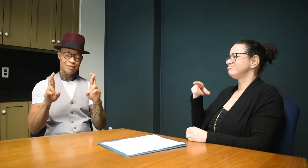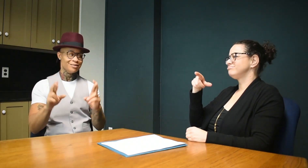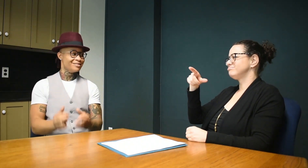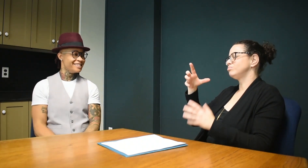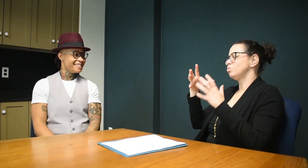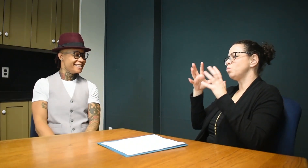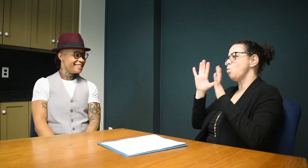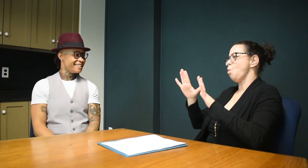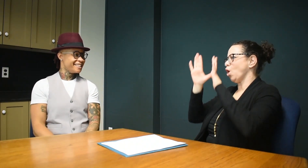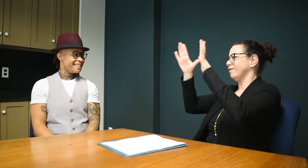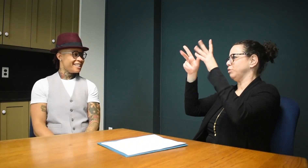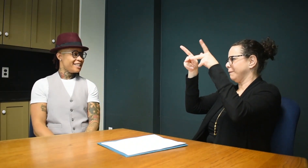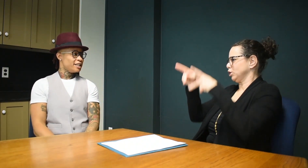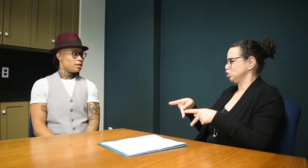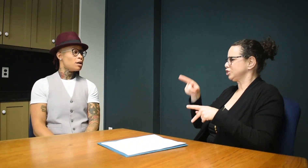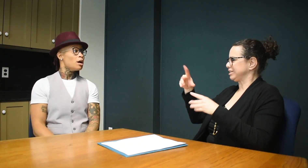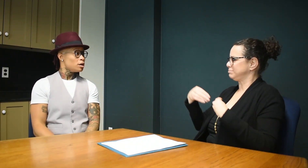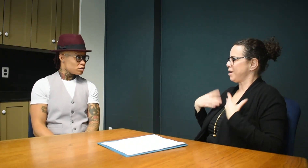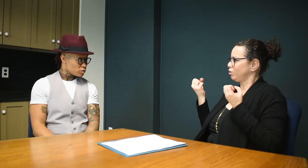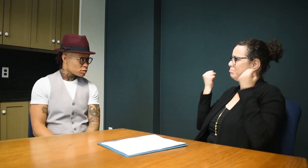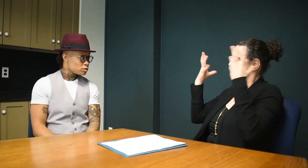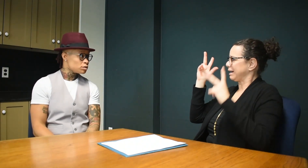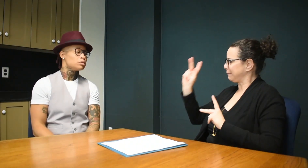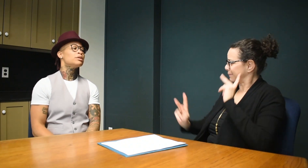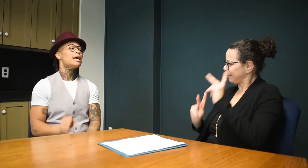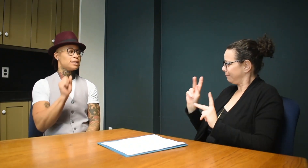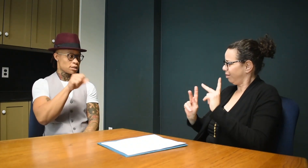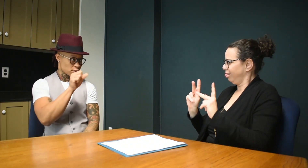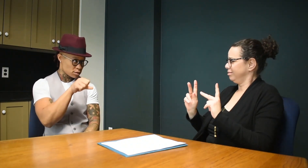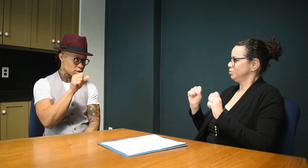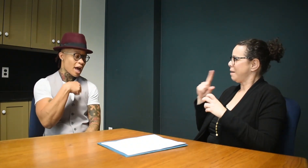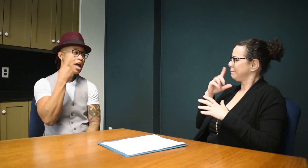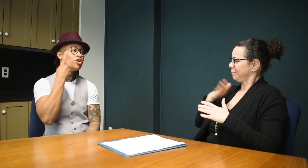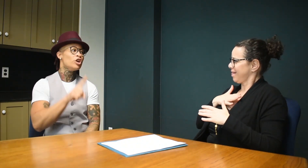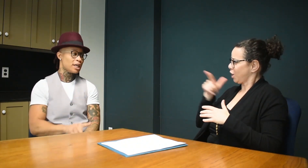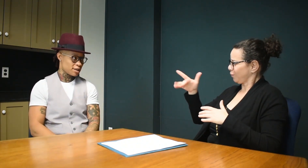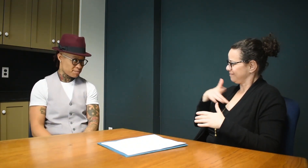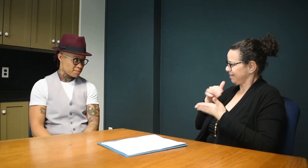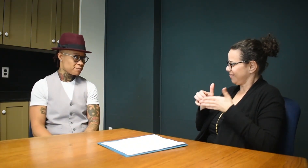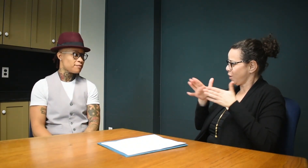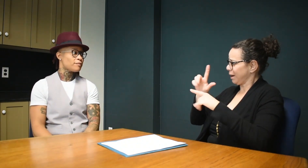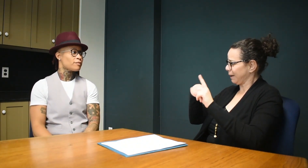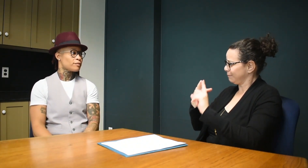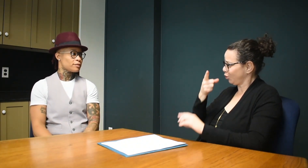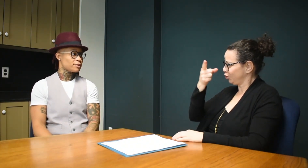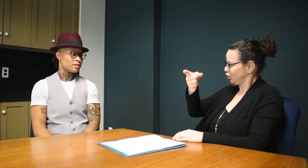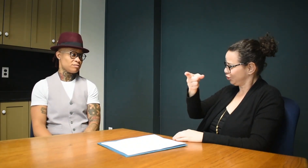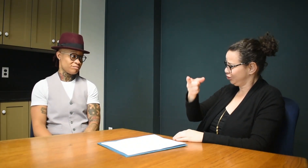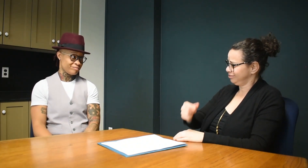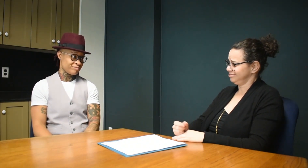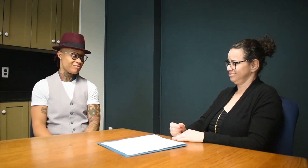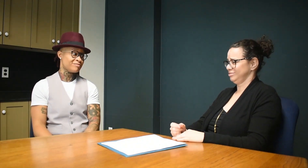She is definitely a wonderful person and has inspired so many people. I'm glad you feel that way about her. Yes, she is.